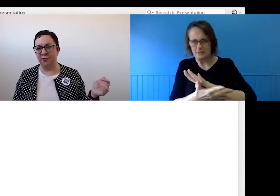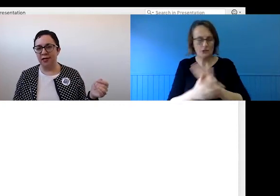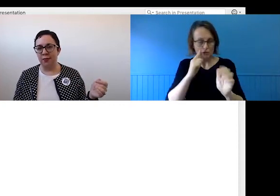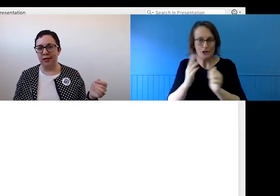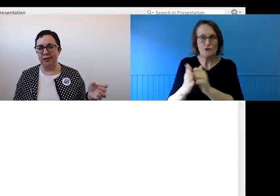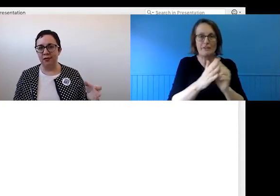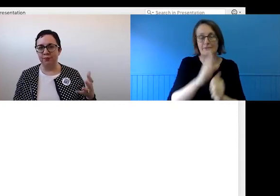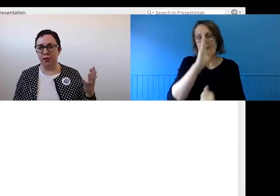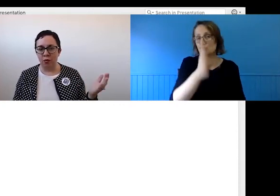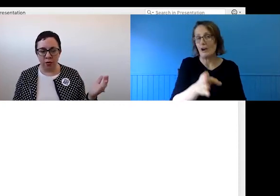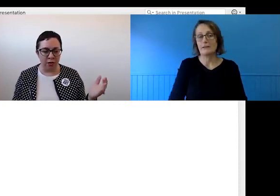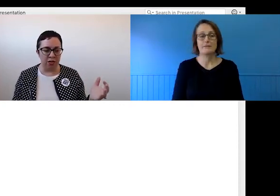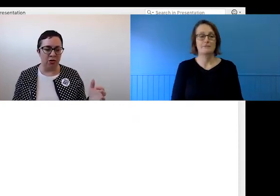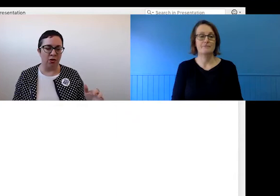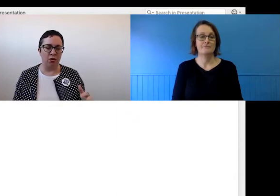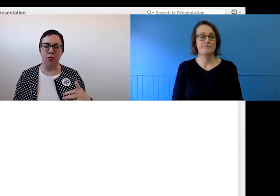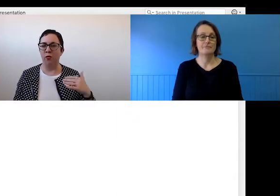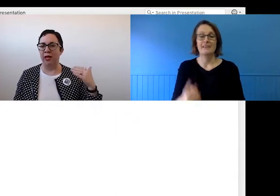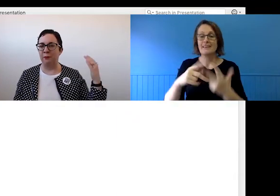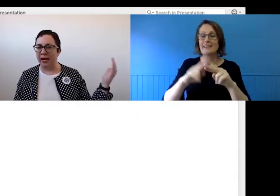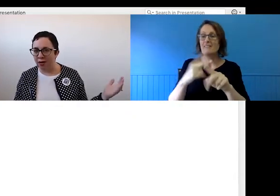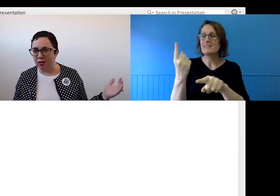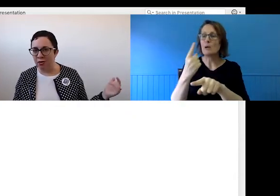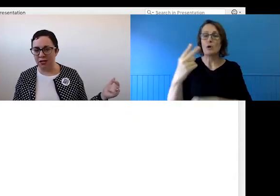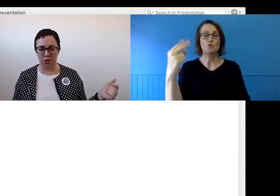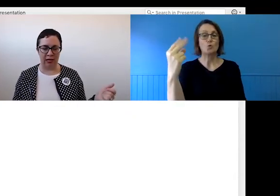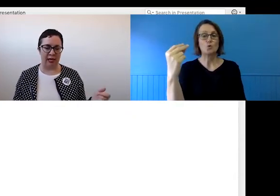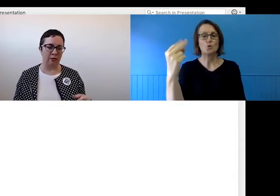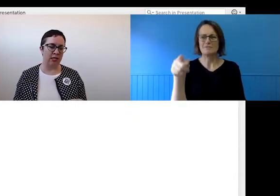somebody's audio is too low or their background noise is too loud, if